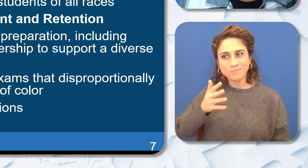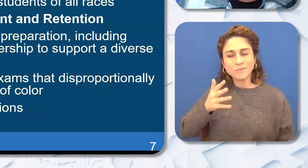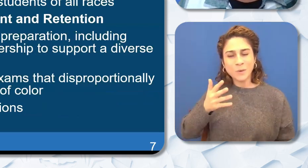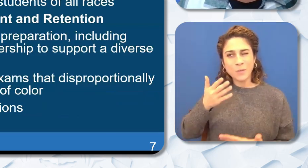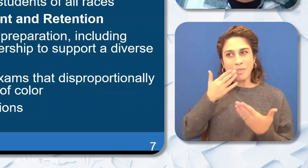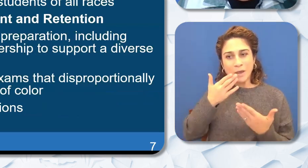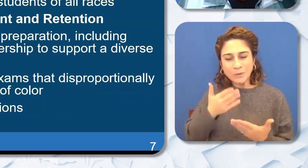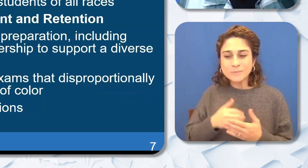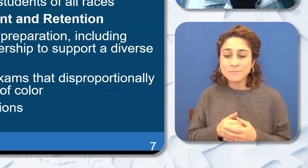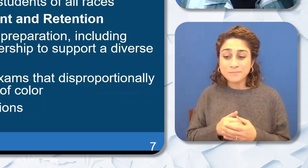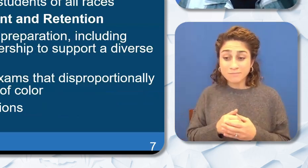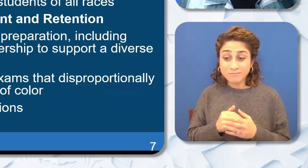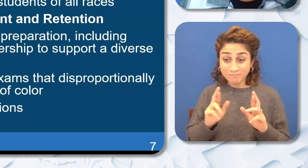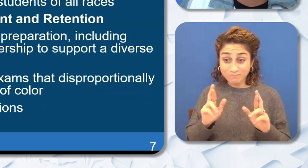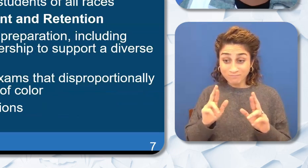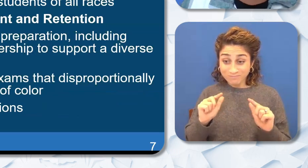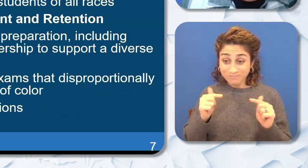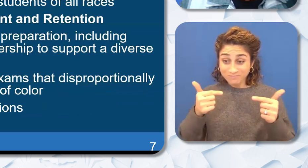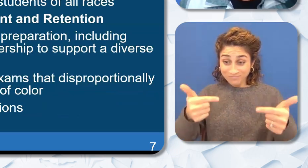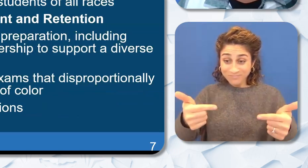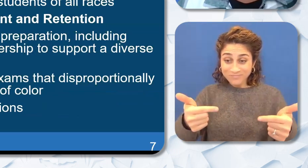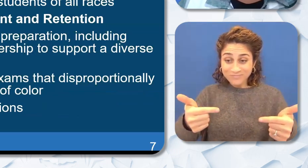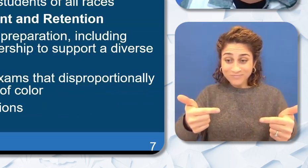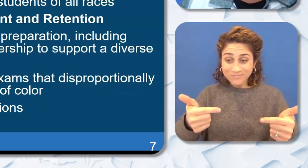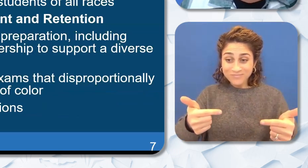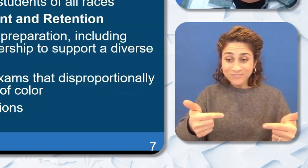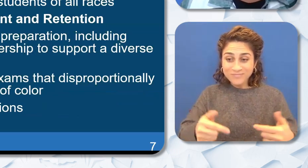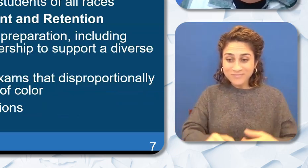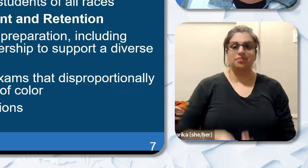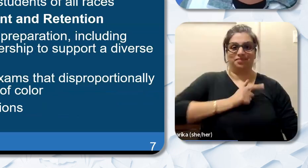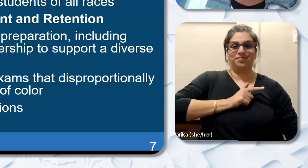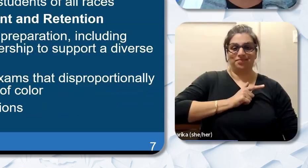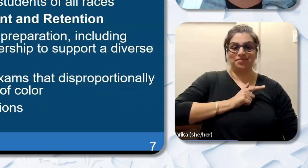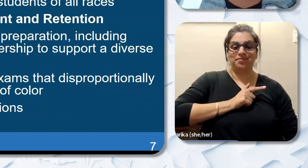afternoon everyone. My name is Cheryl Cotton. I'm deputy superintendent of our Instruction